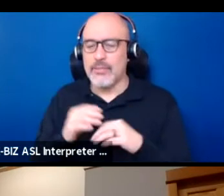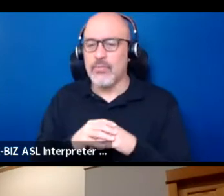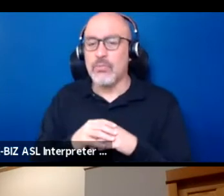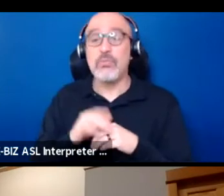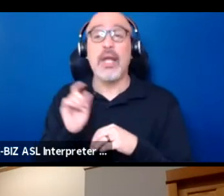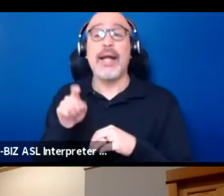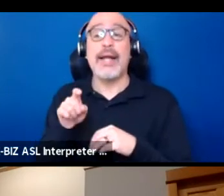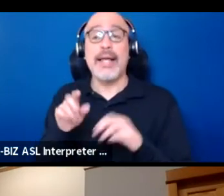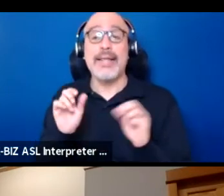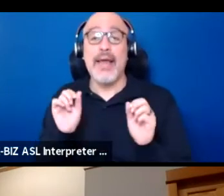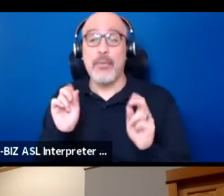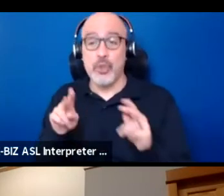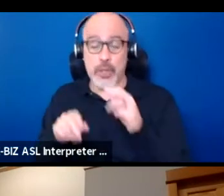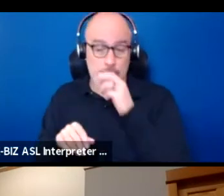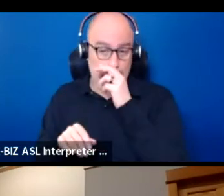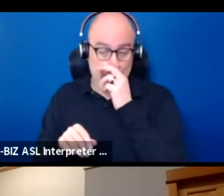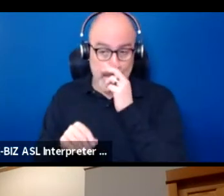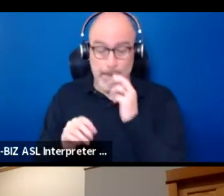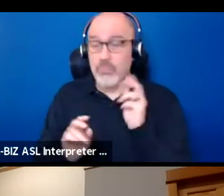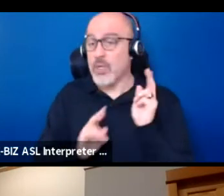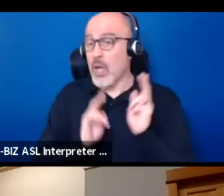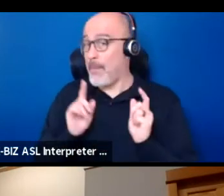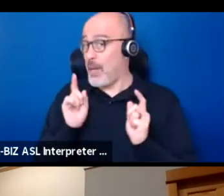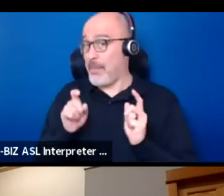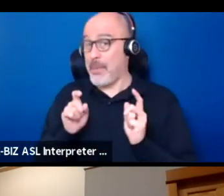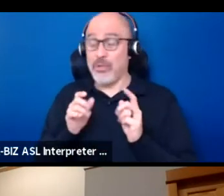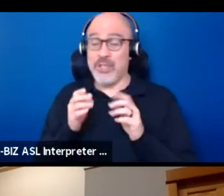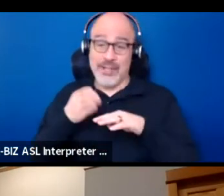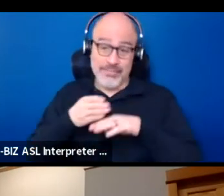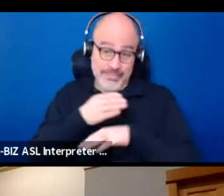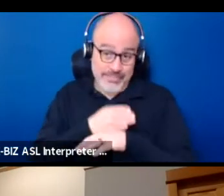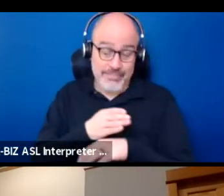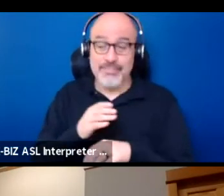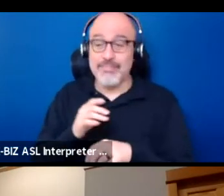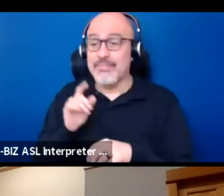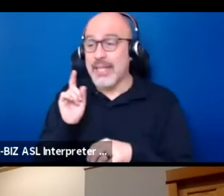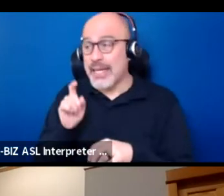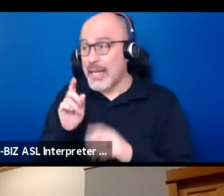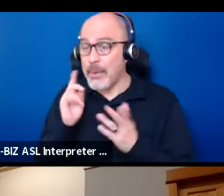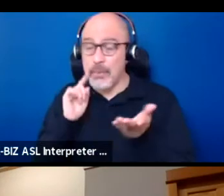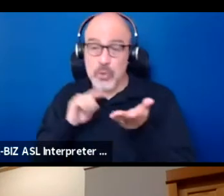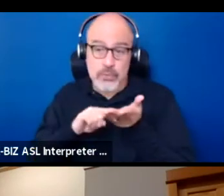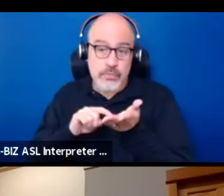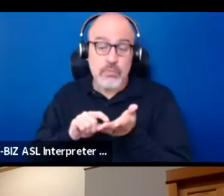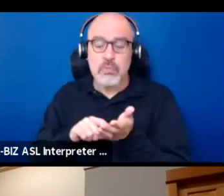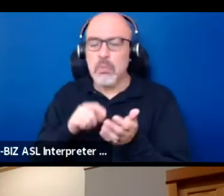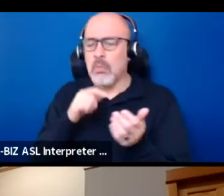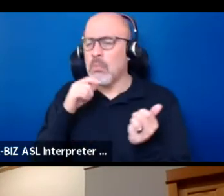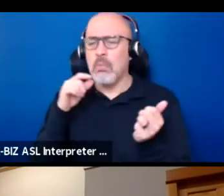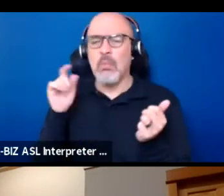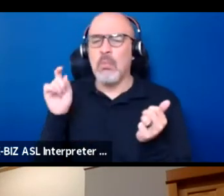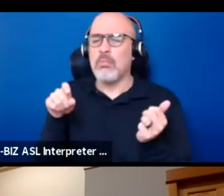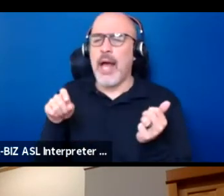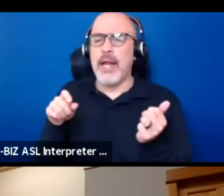But you know, like people need room to grow and people need room to be able to like explore these things and not have to, like you have to be the best